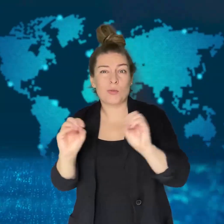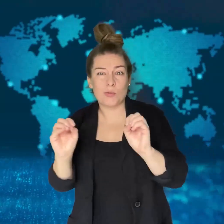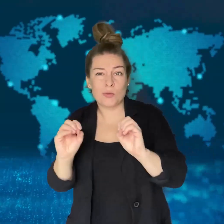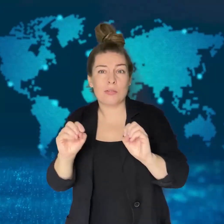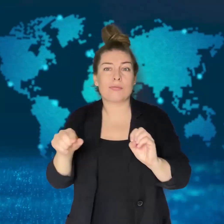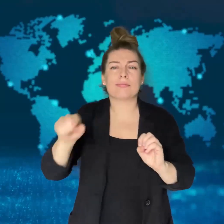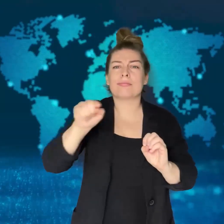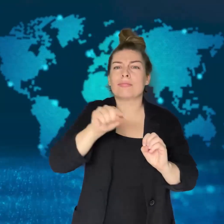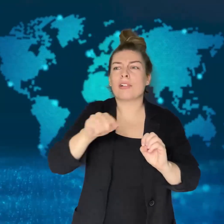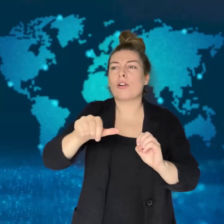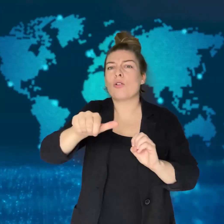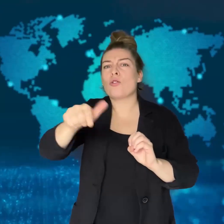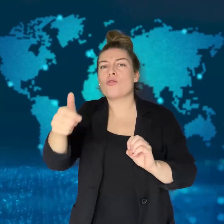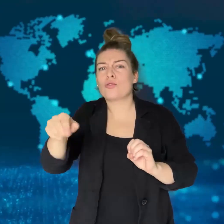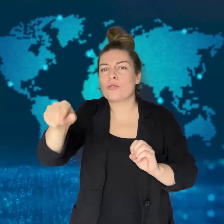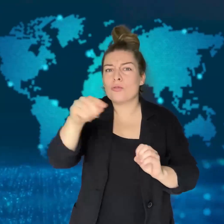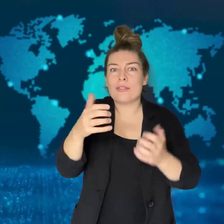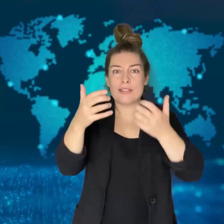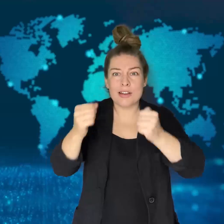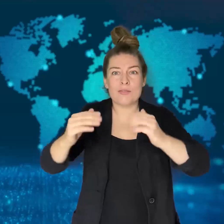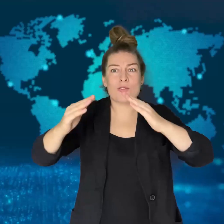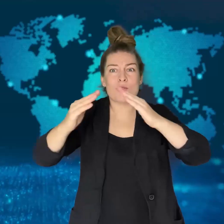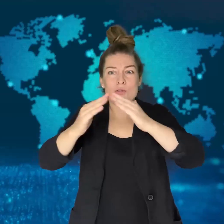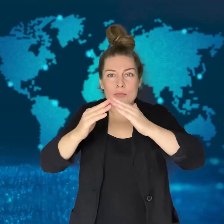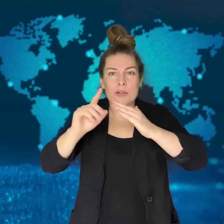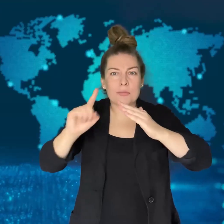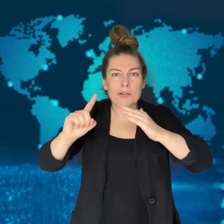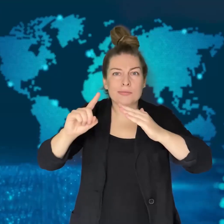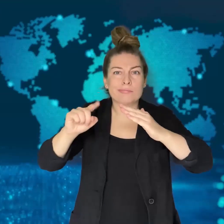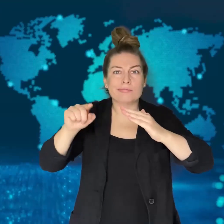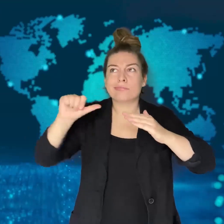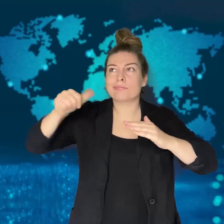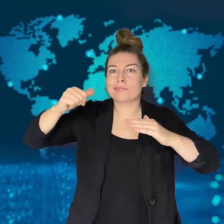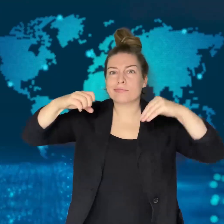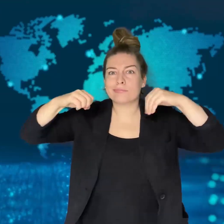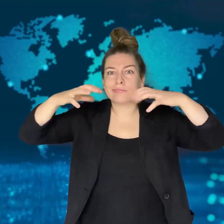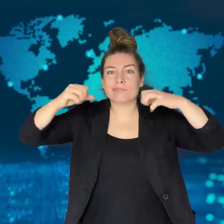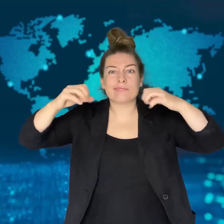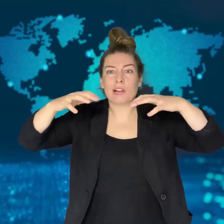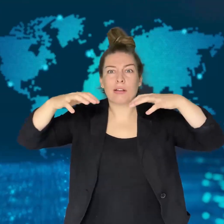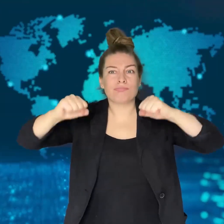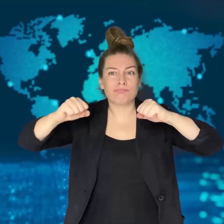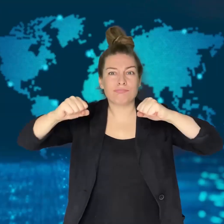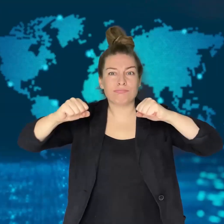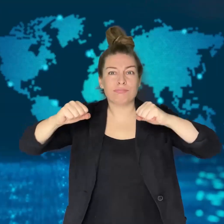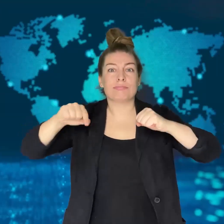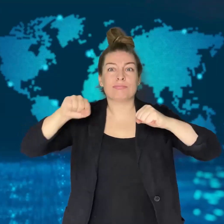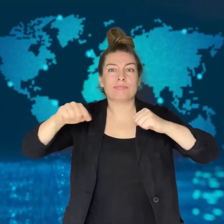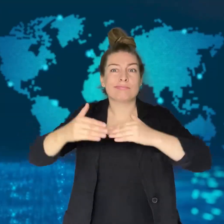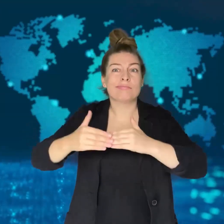people stranded without shelter.